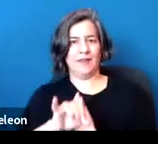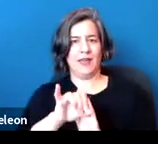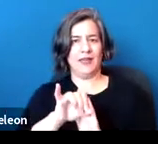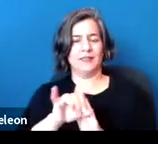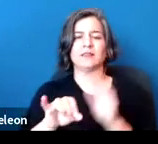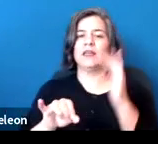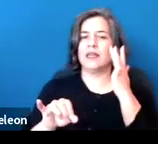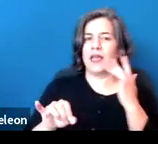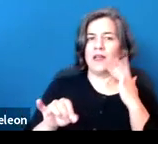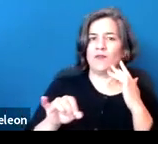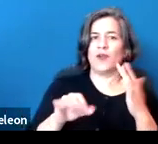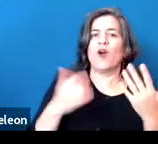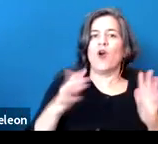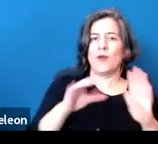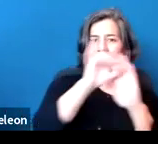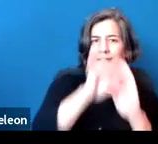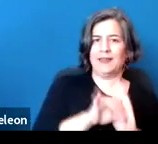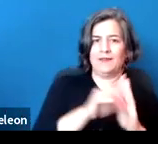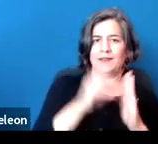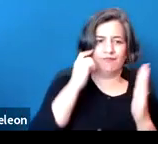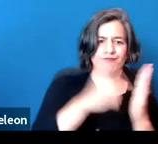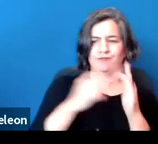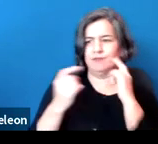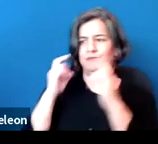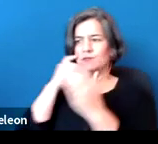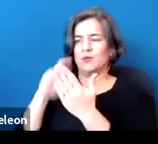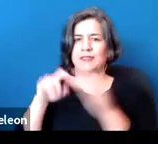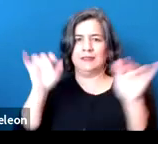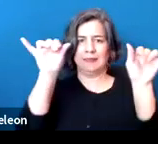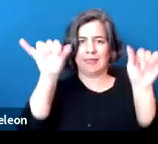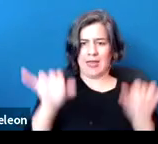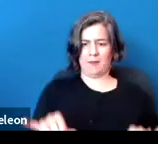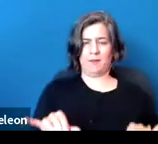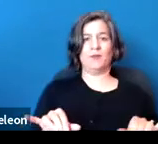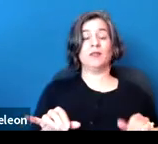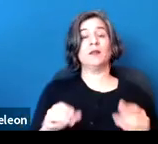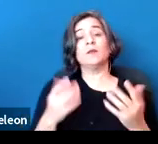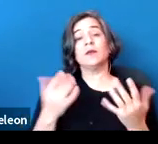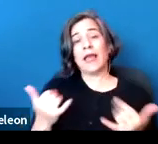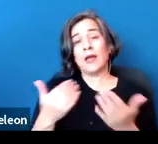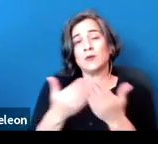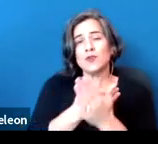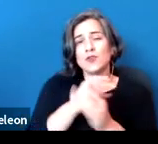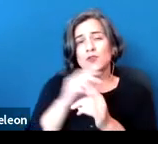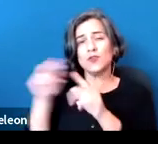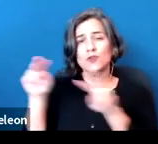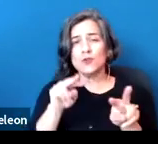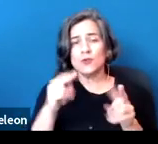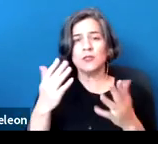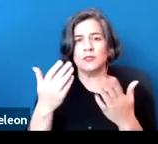Of course, the new twist is whether there's a new implication, a new limitation by dint